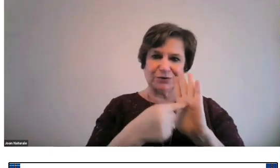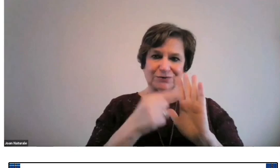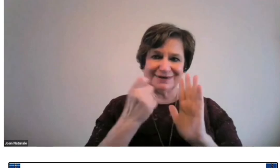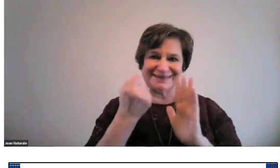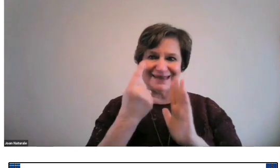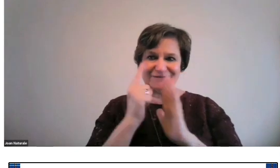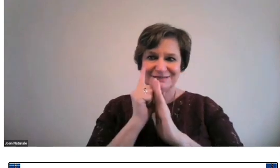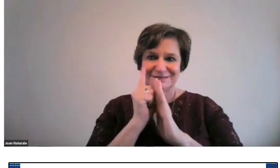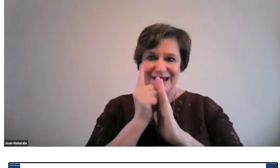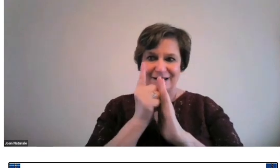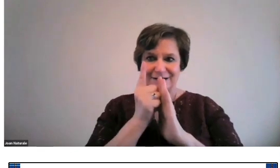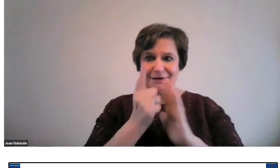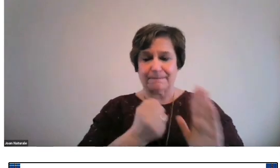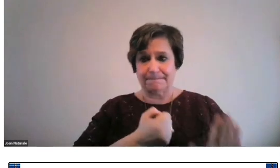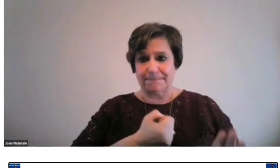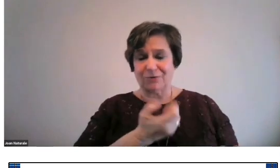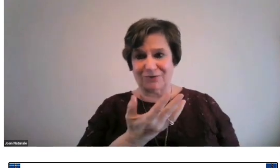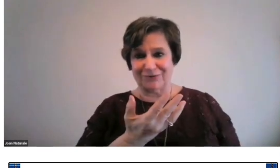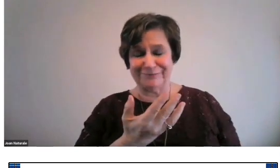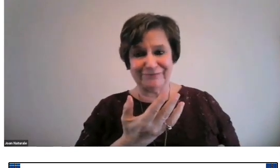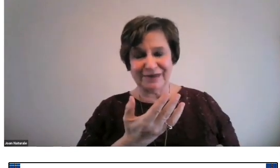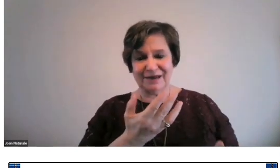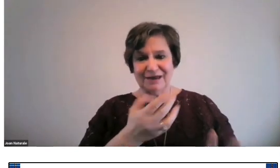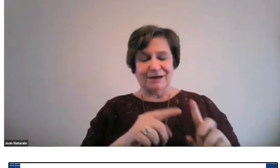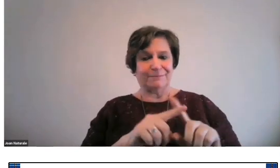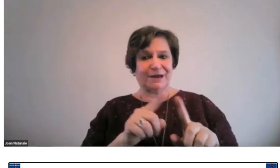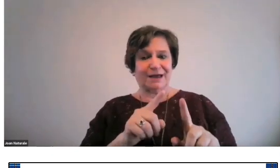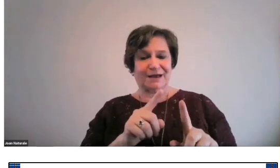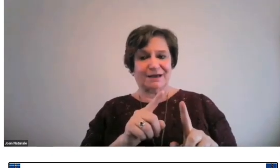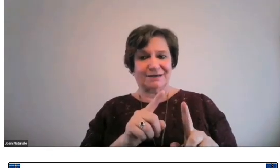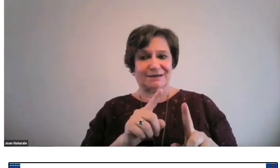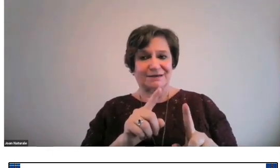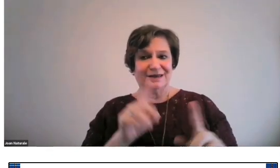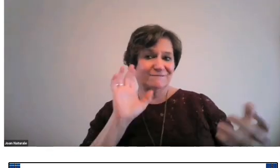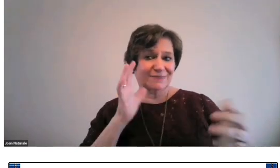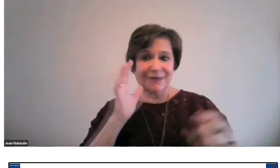And the video shows the 11-second poem.